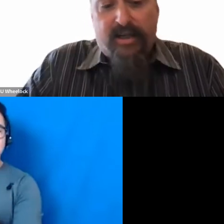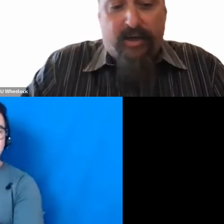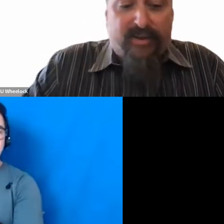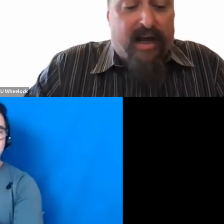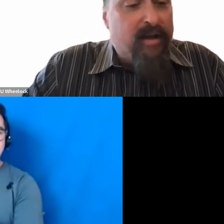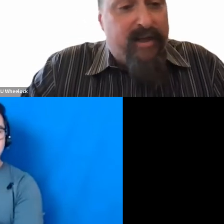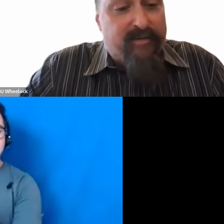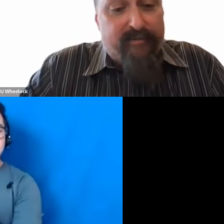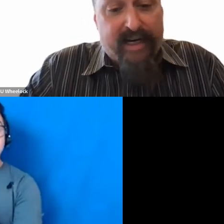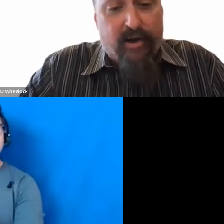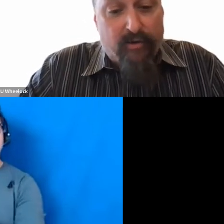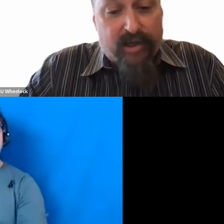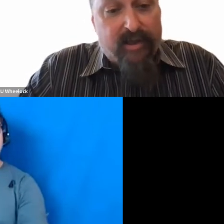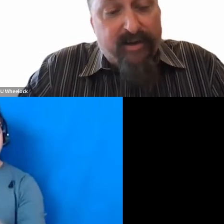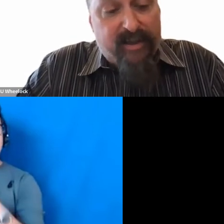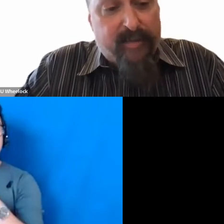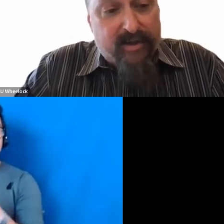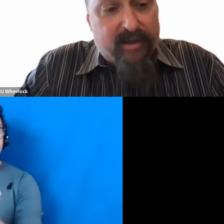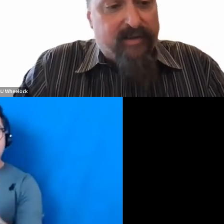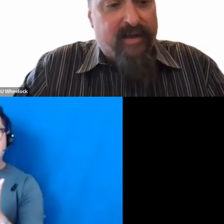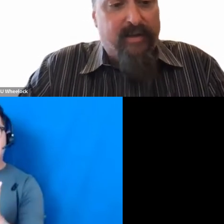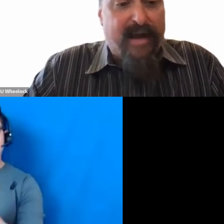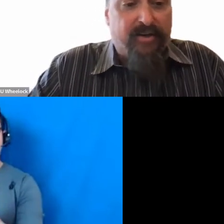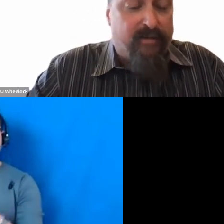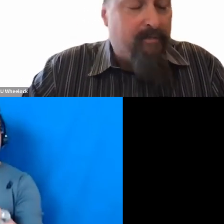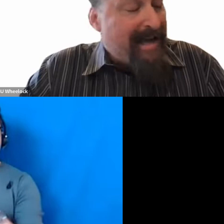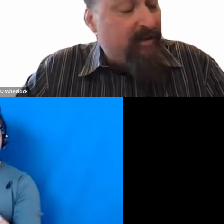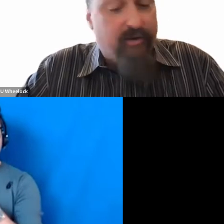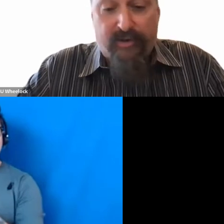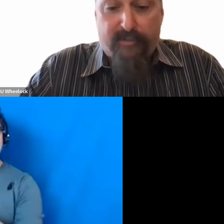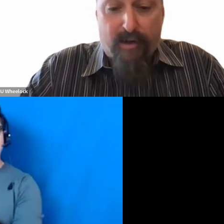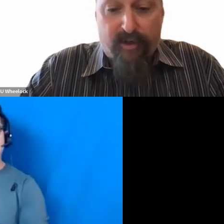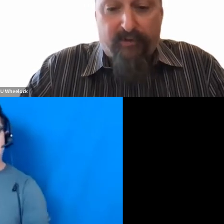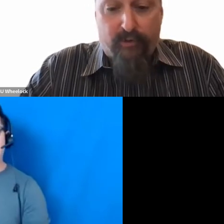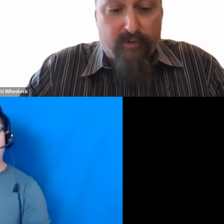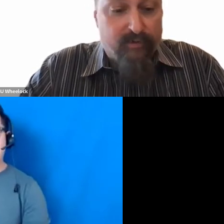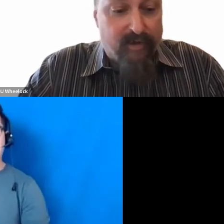She was an Elementary Reading Coach and Reading Specialist in Massachusetts Public Schools